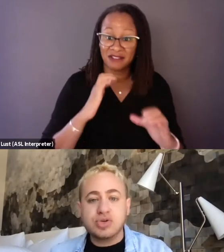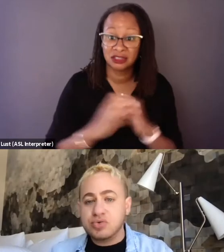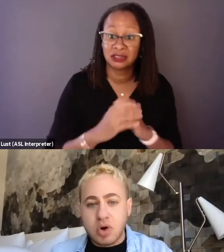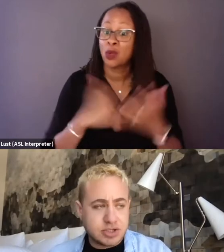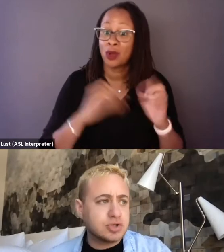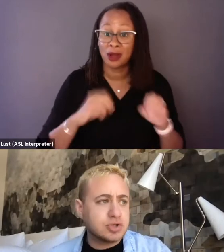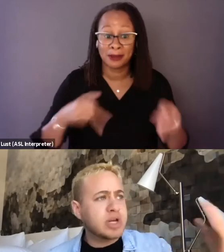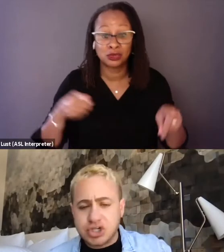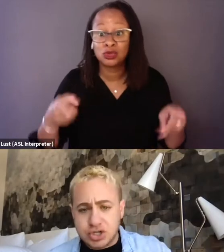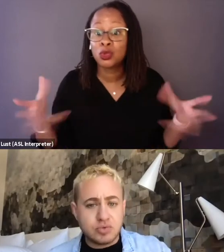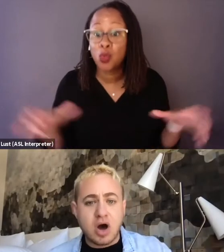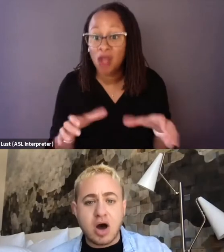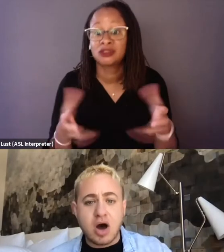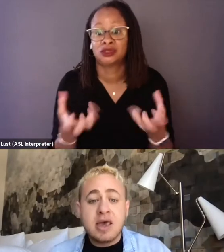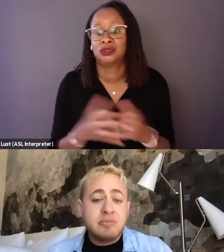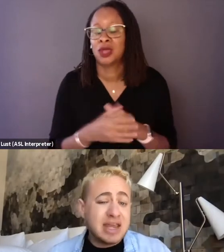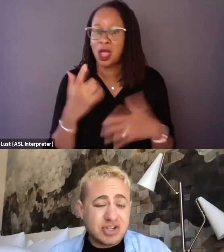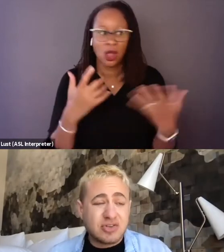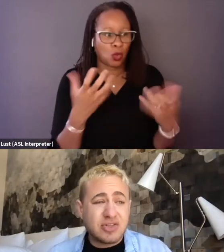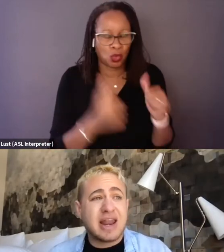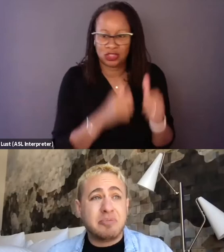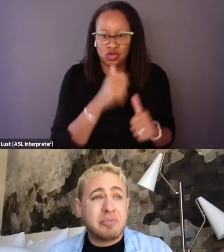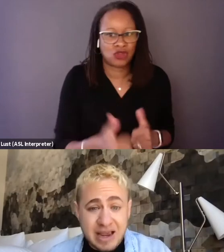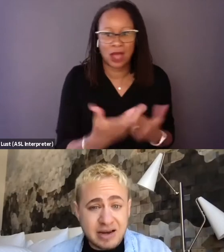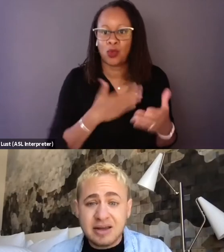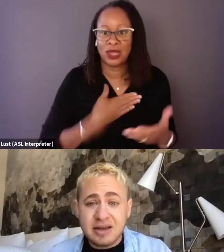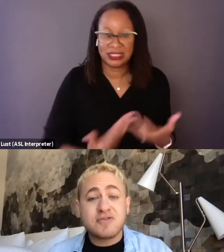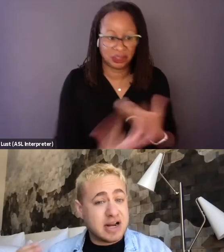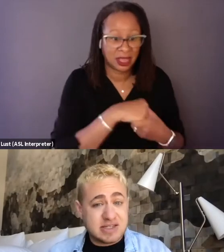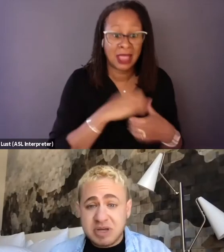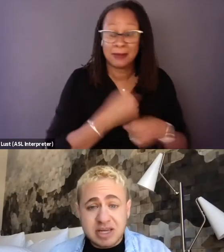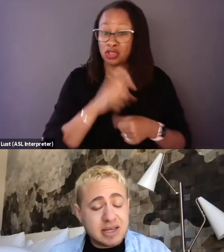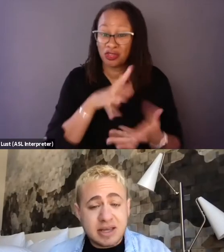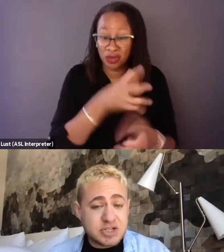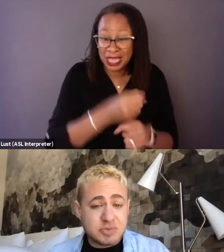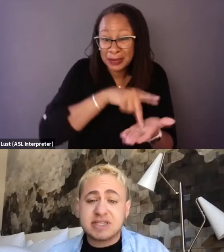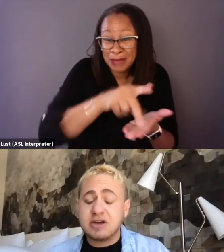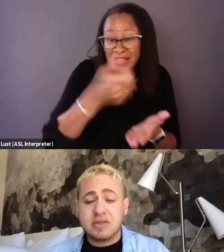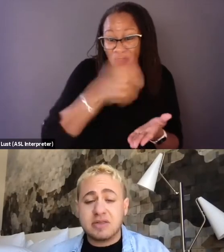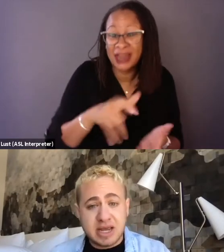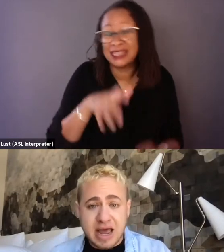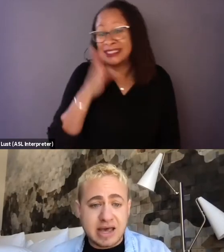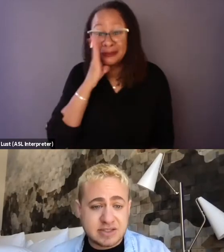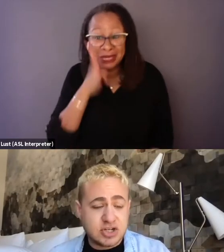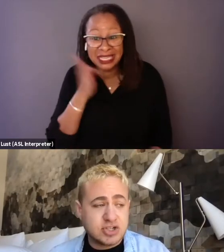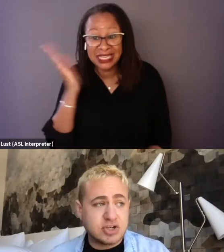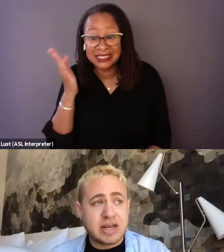do you want to do, which do you not? Making sure they're getting paid for any speaking engagements that they're being asked to do,